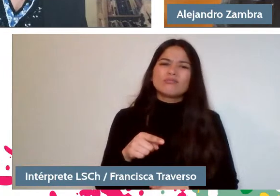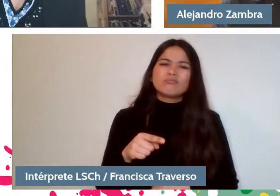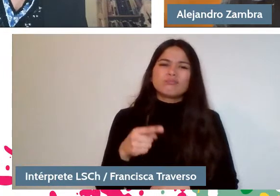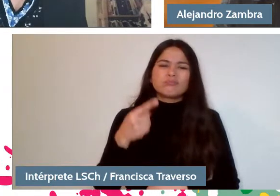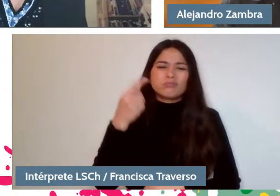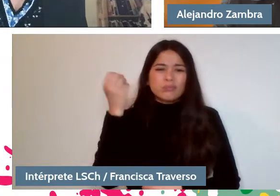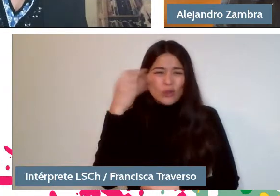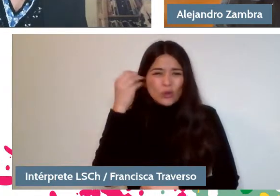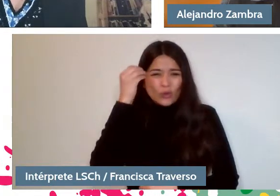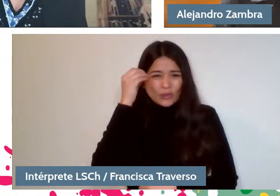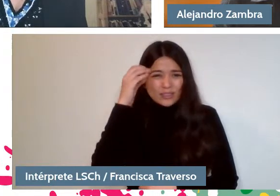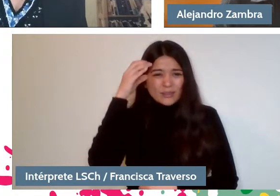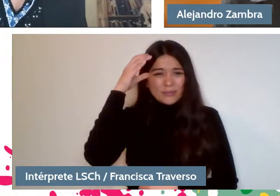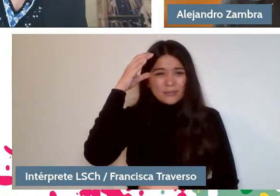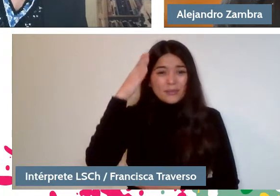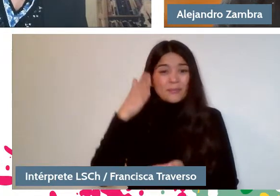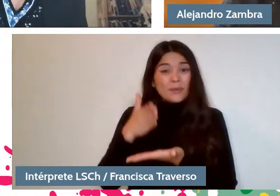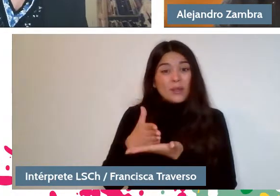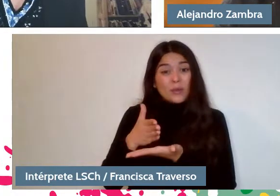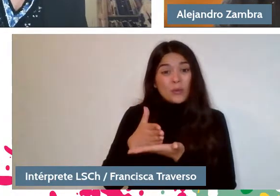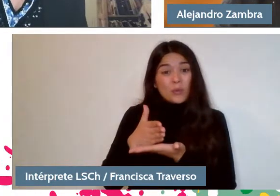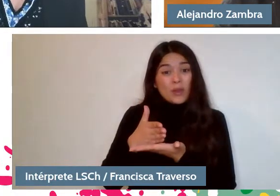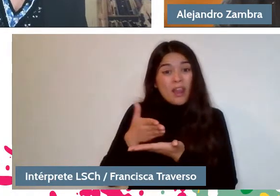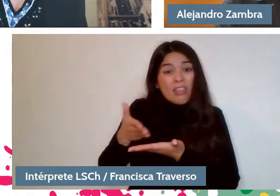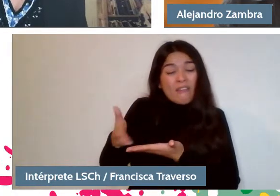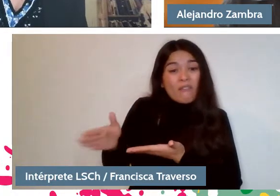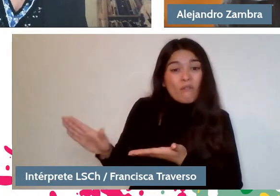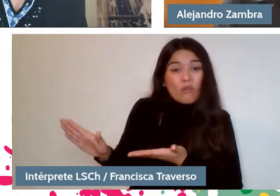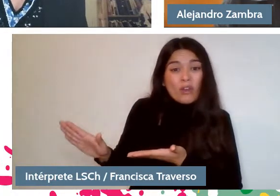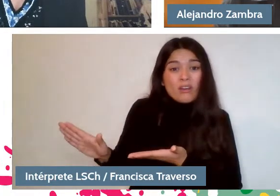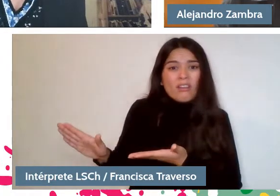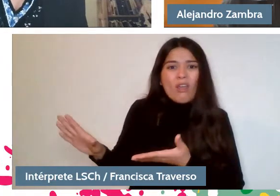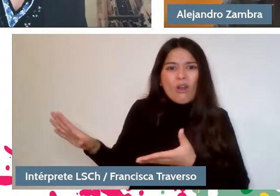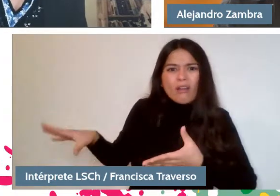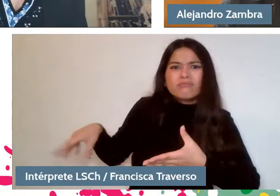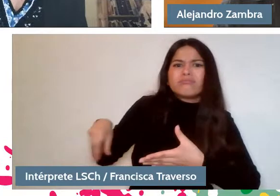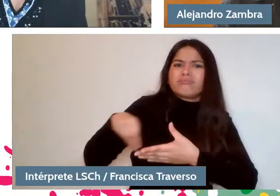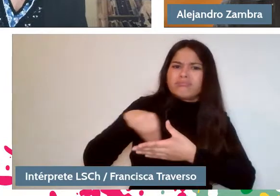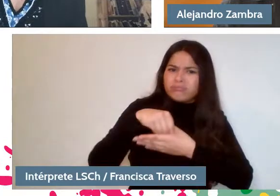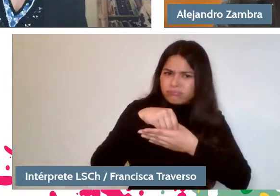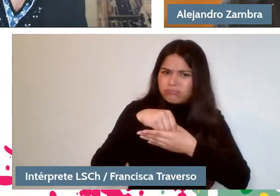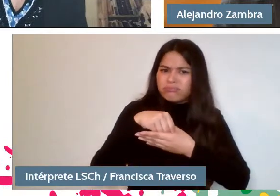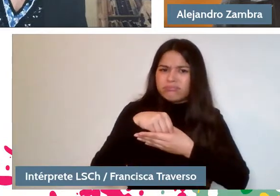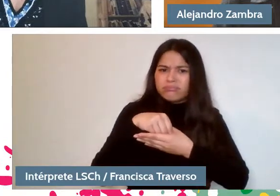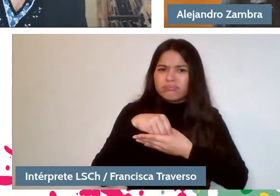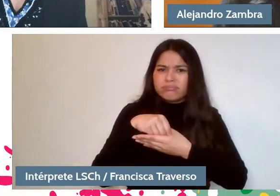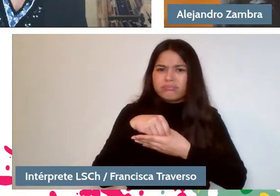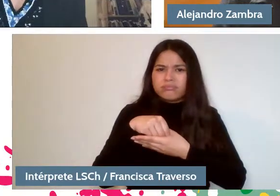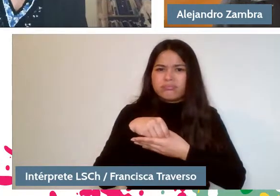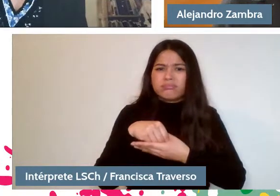and I am very happy when I see that it is suddenly included. I mean, the first thing they